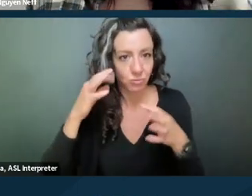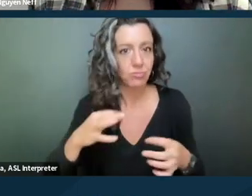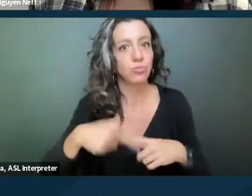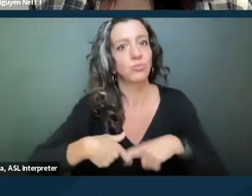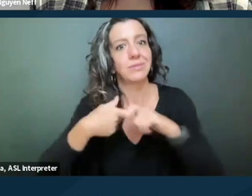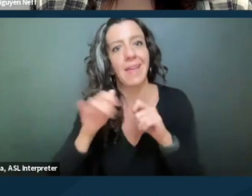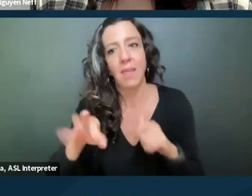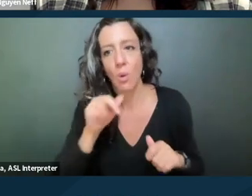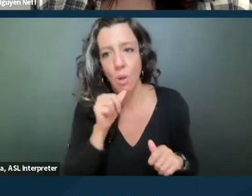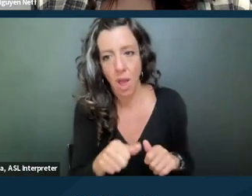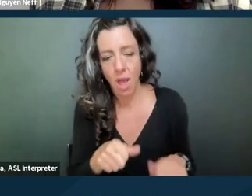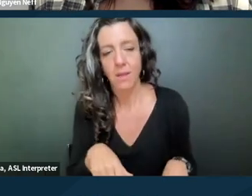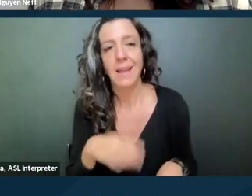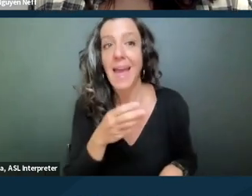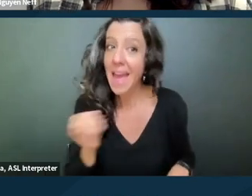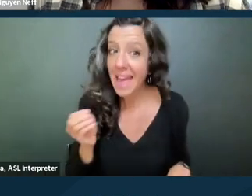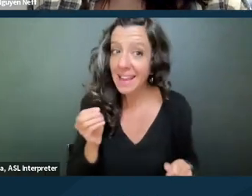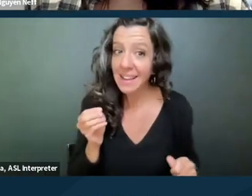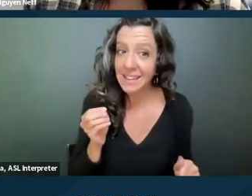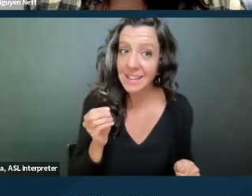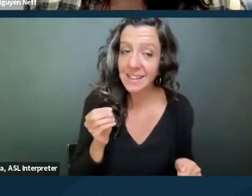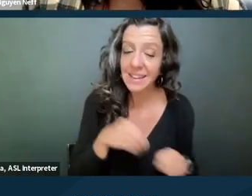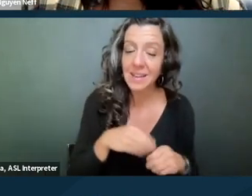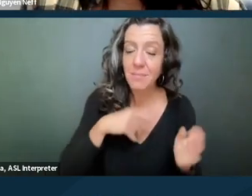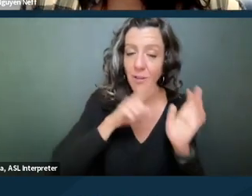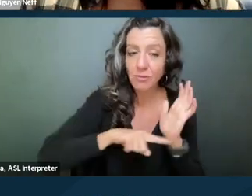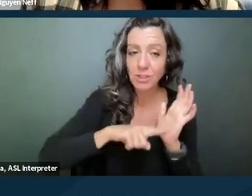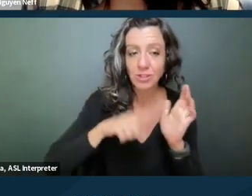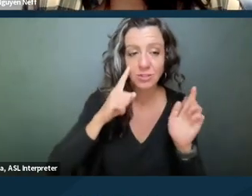And in my sort of research and preparing for this training,